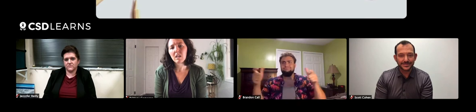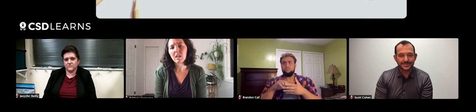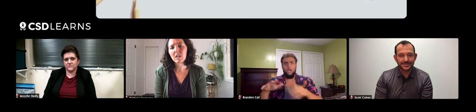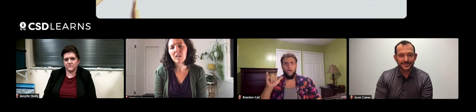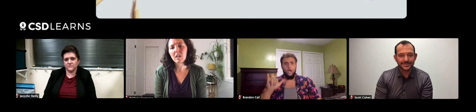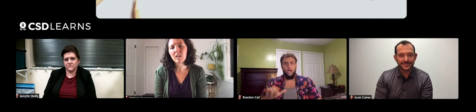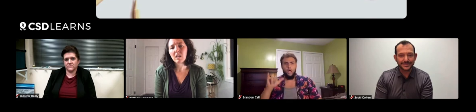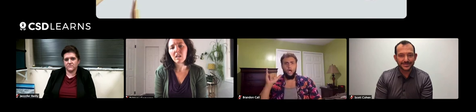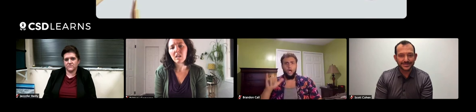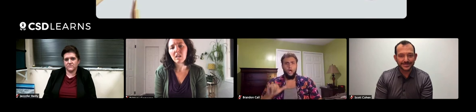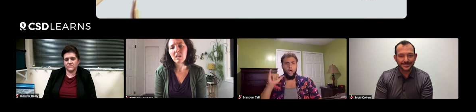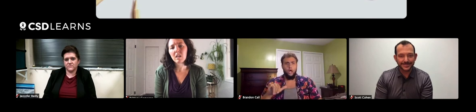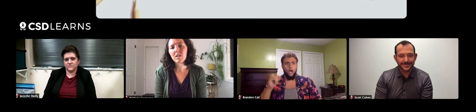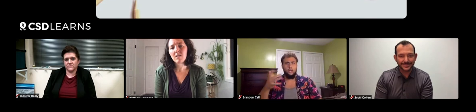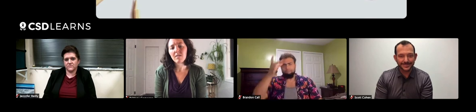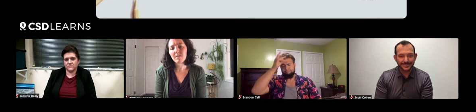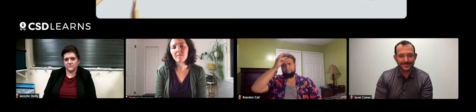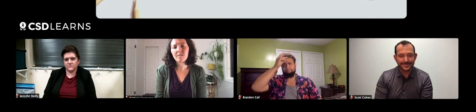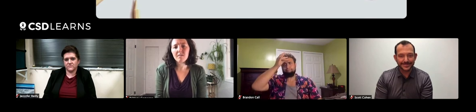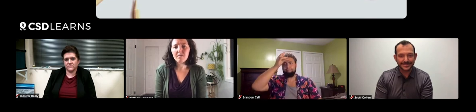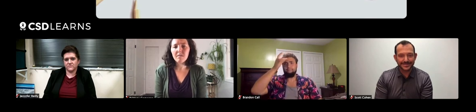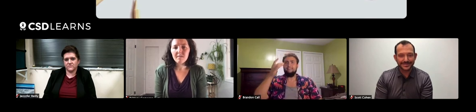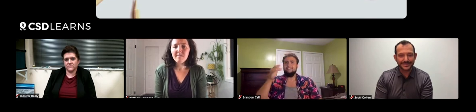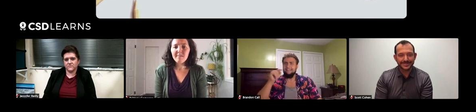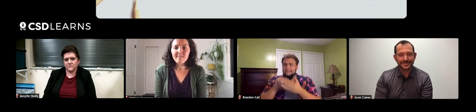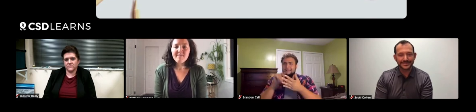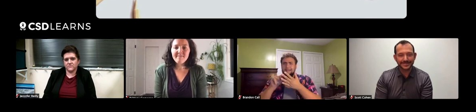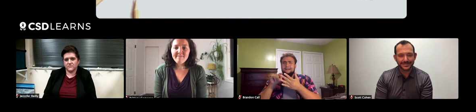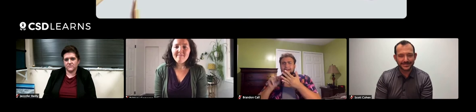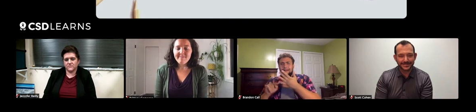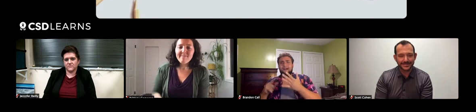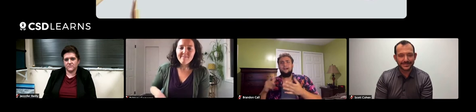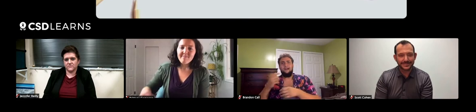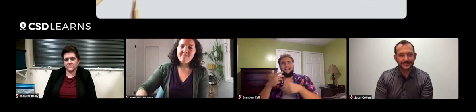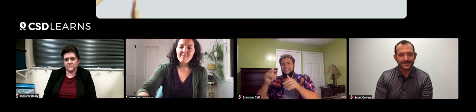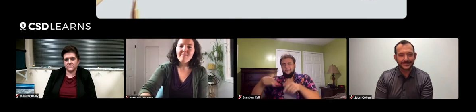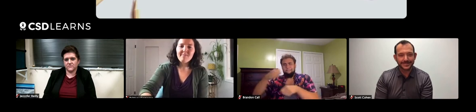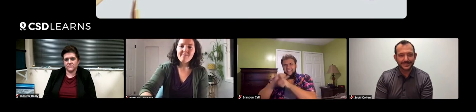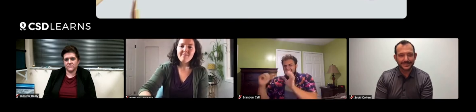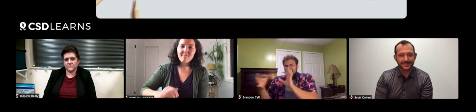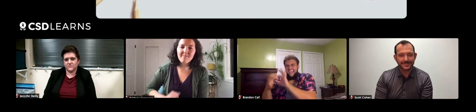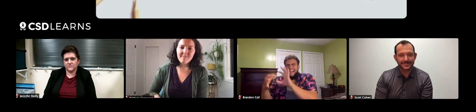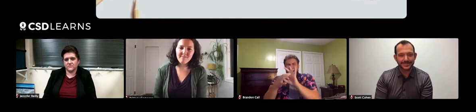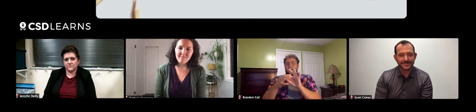And so the students realize and make that connection and it sticks. When you allow the students